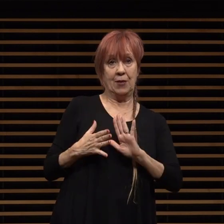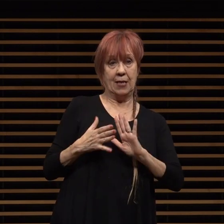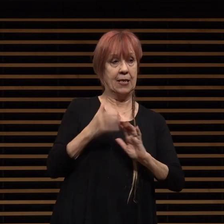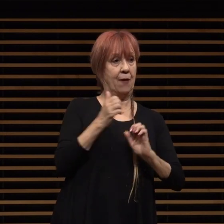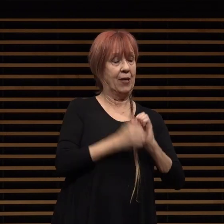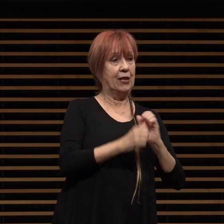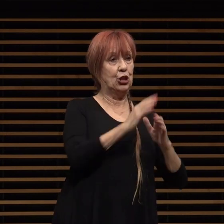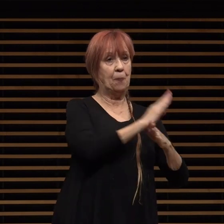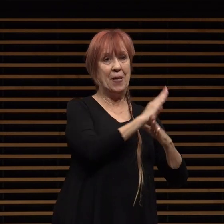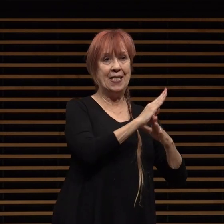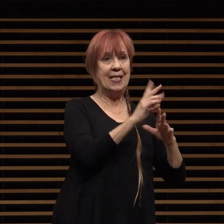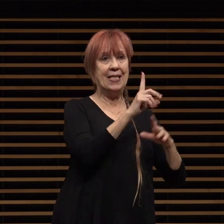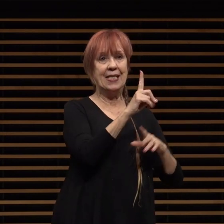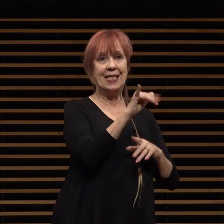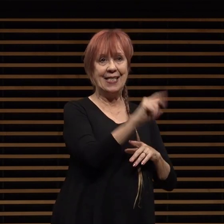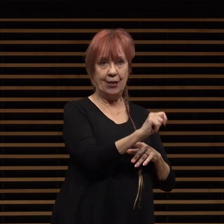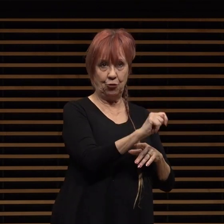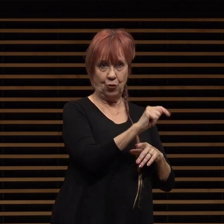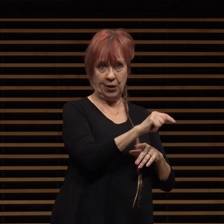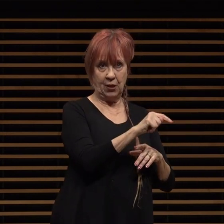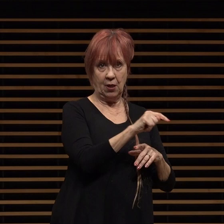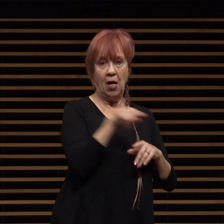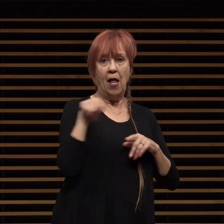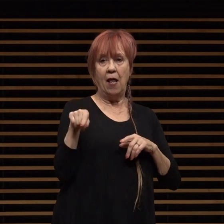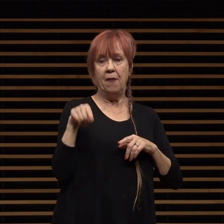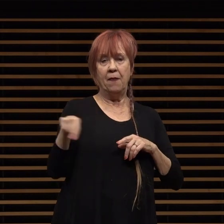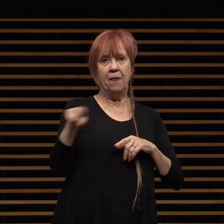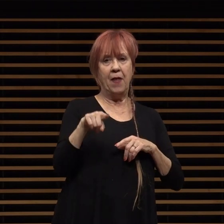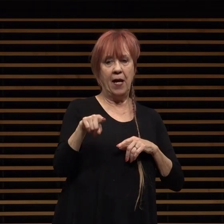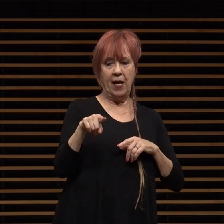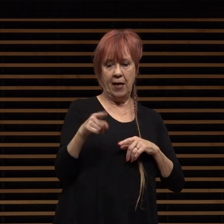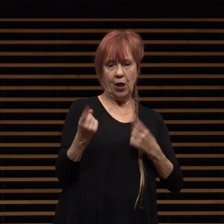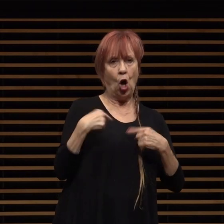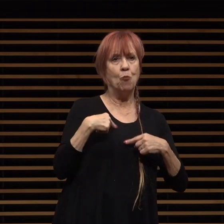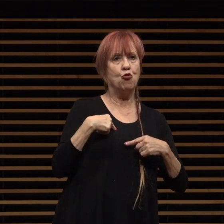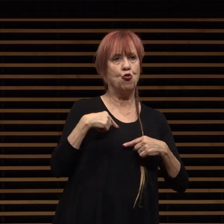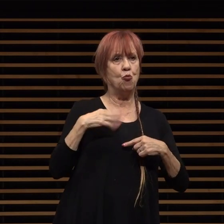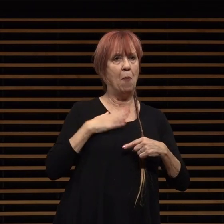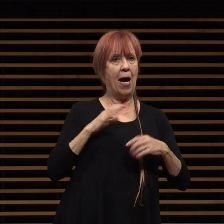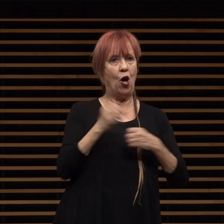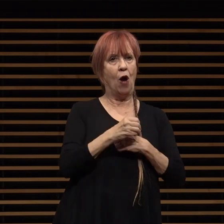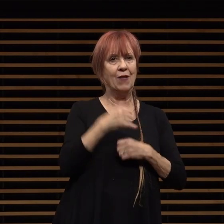districts in the mayor's office i think